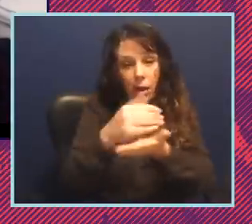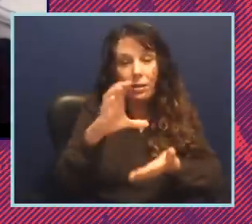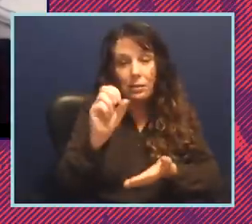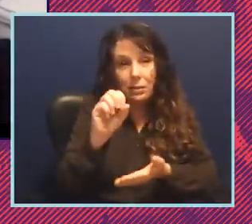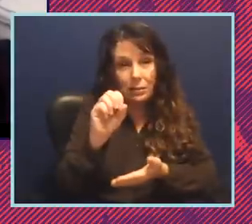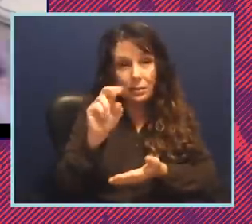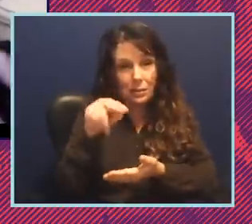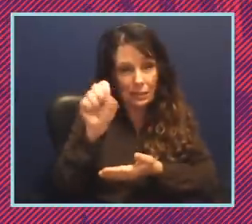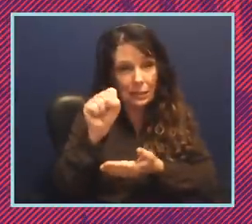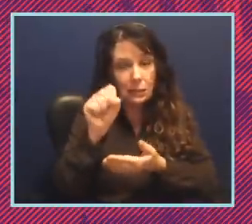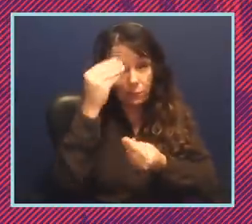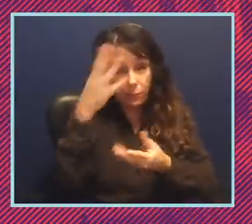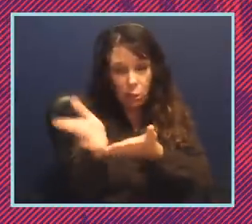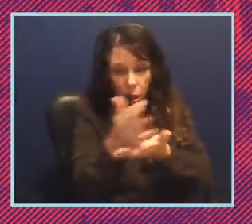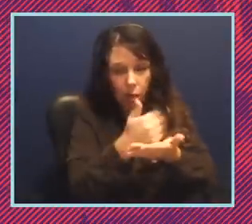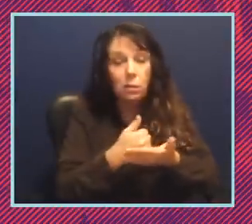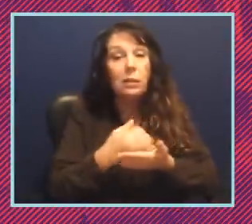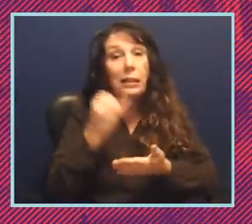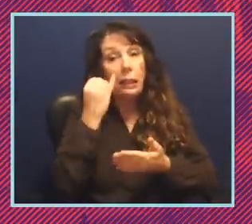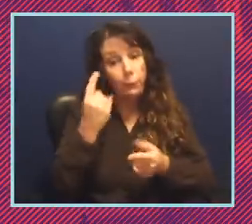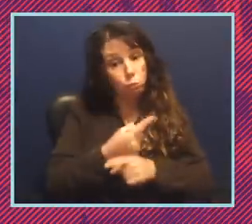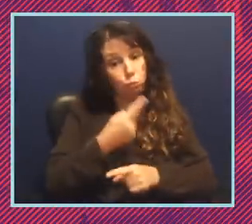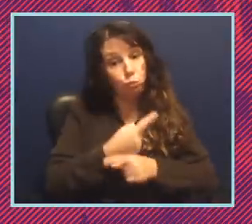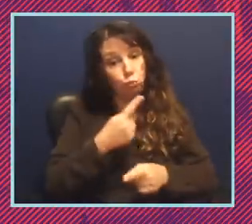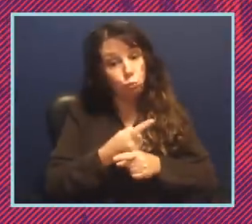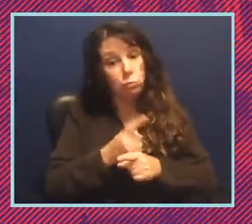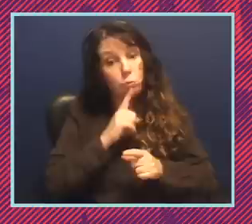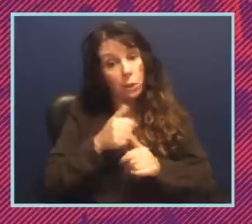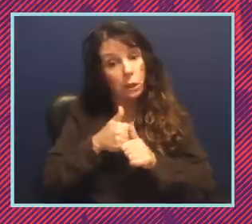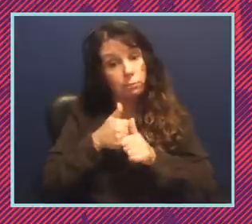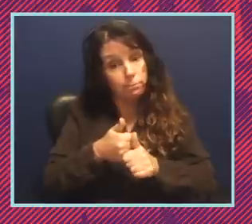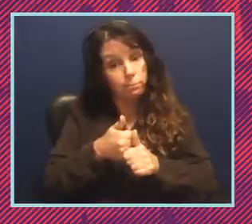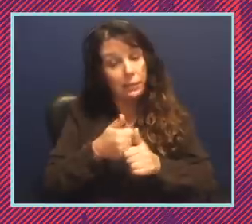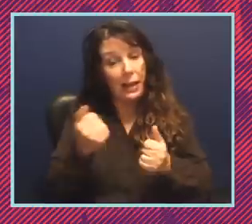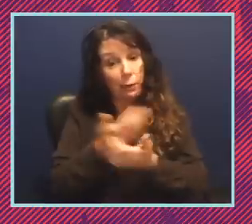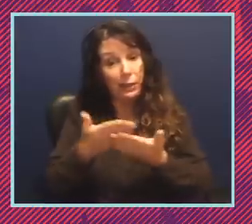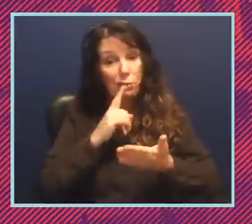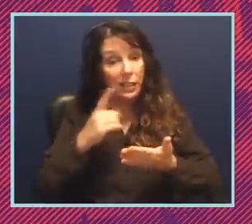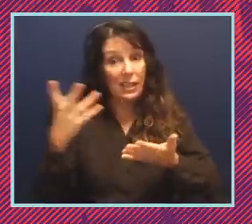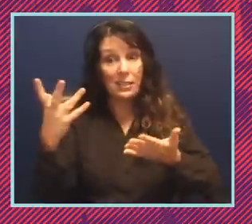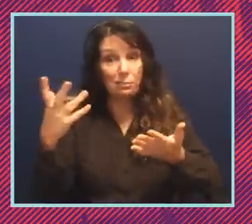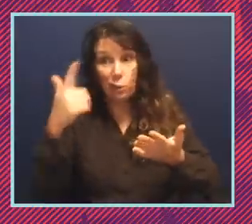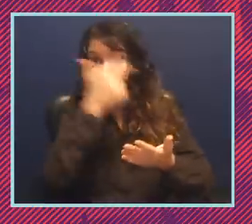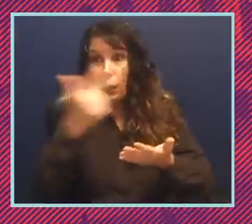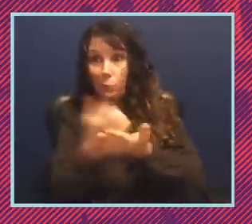and you know if it's done right and and truly things are up for grabs um those maps are going